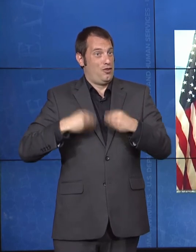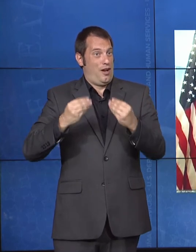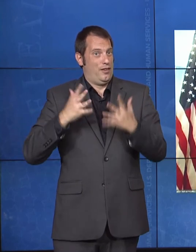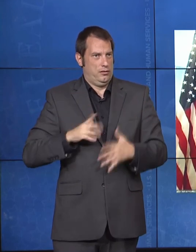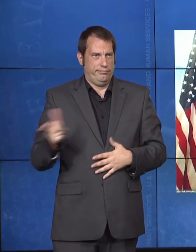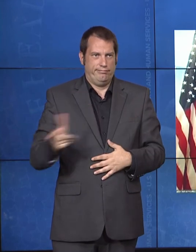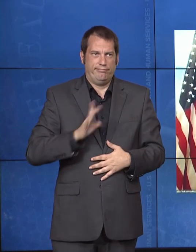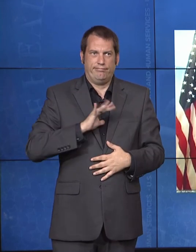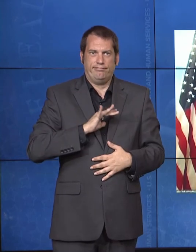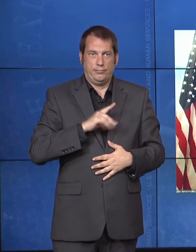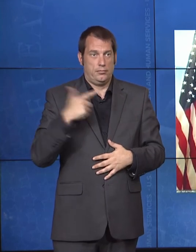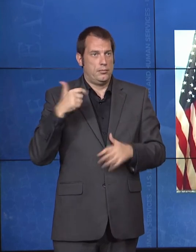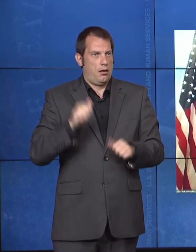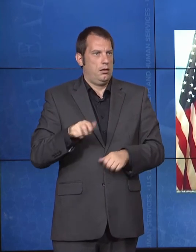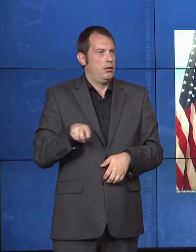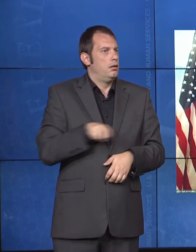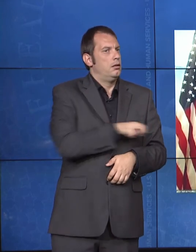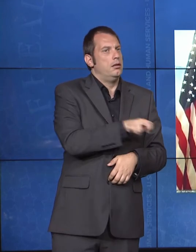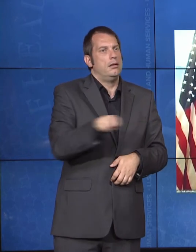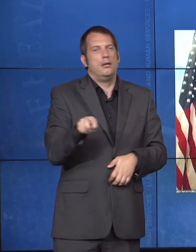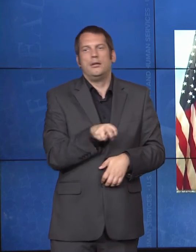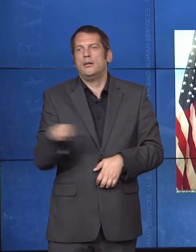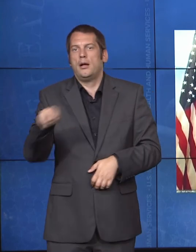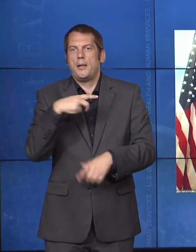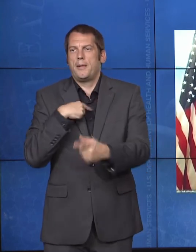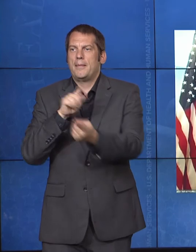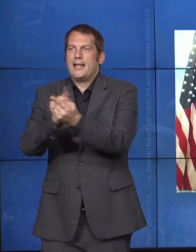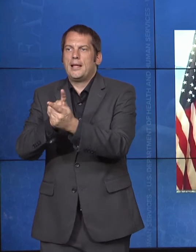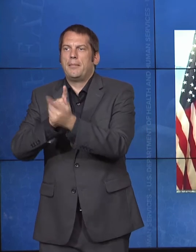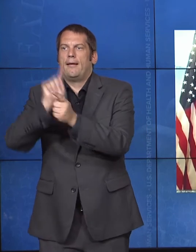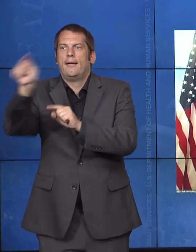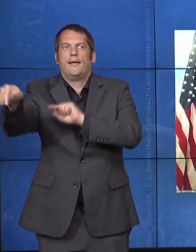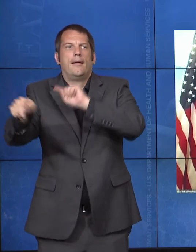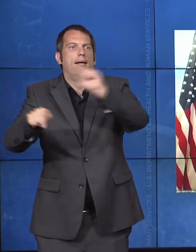and meet patients where they are. Traditionally, you know, patients are brought to a healthcare